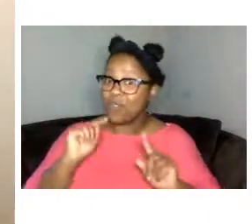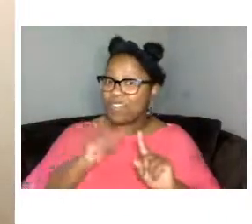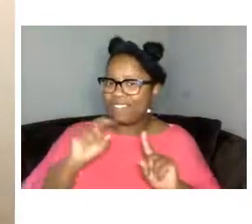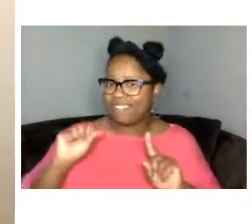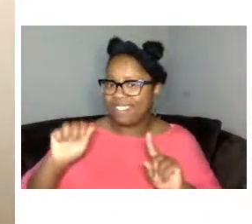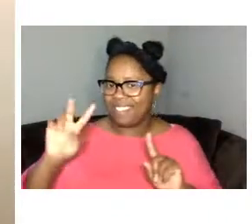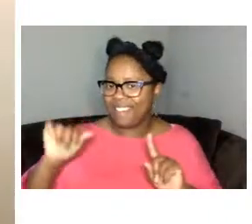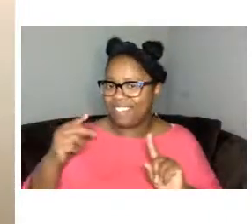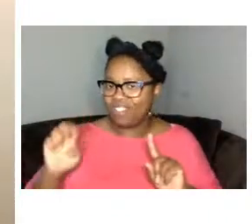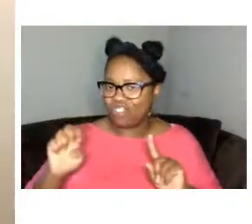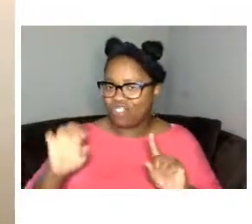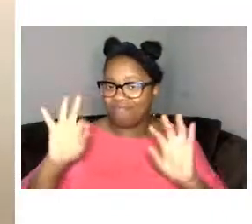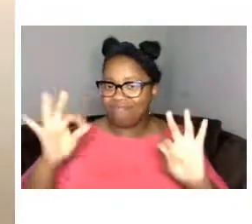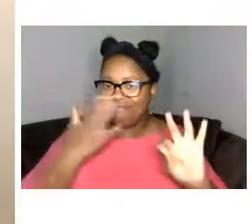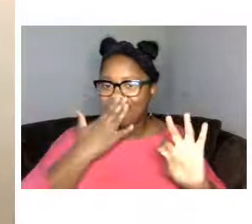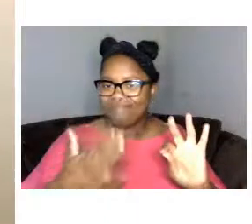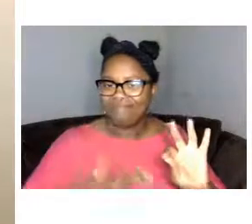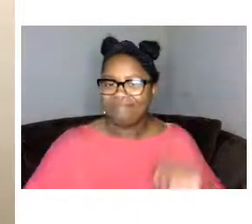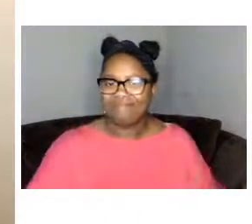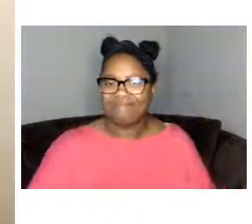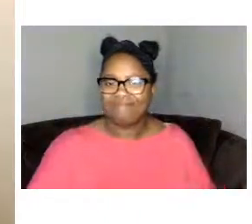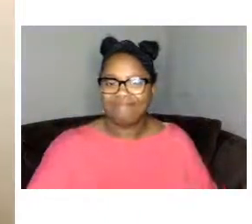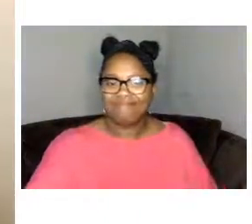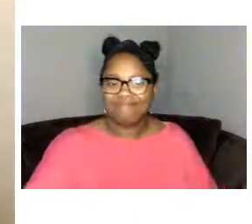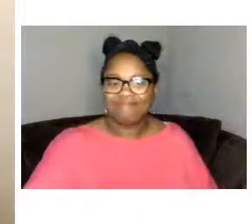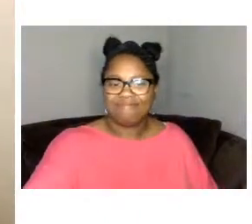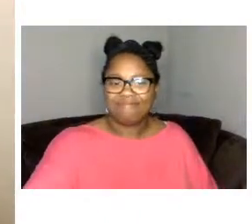thank you